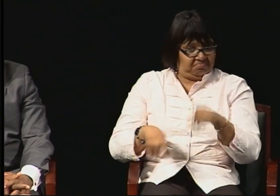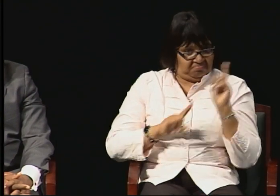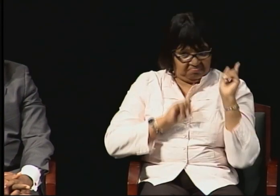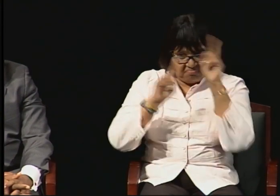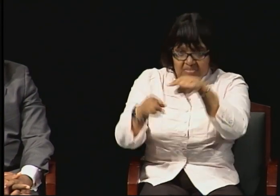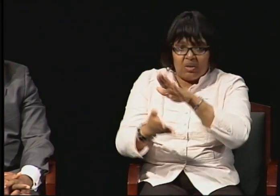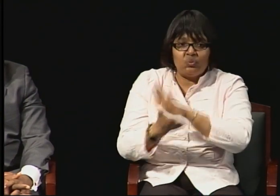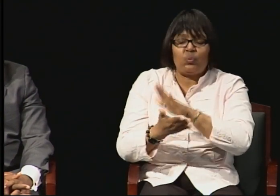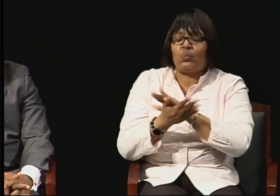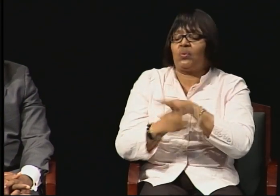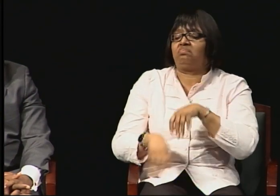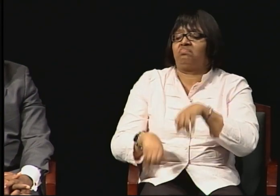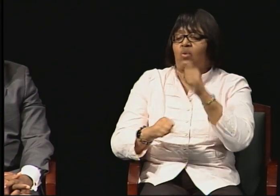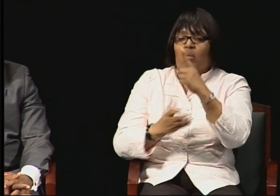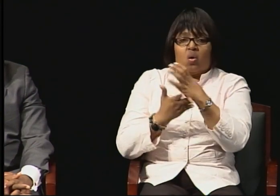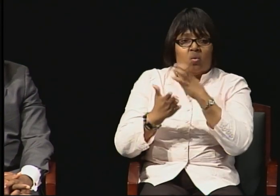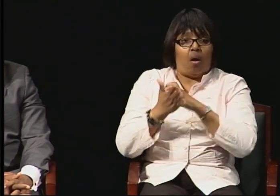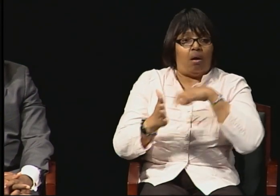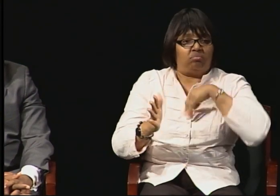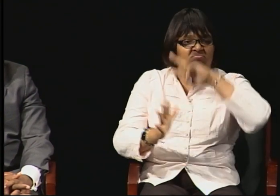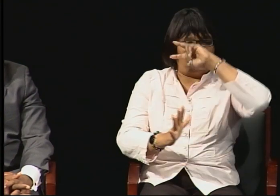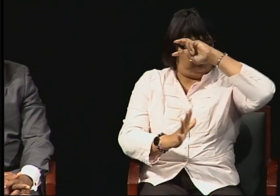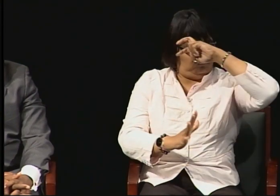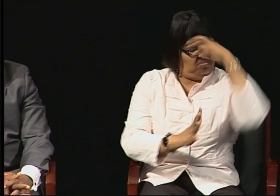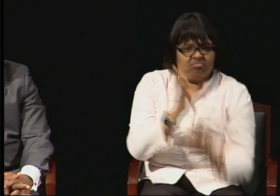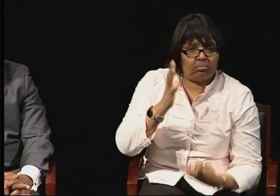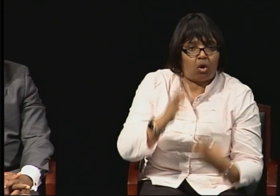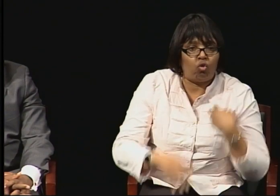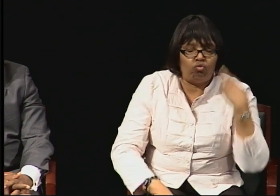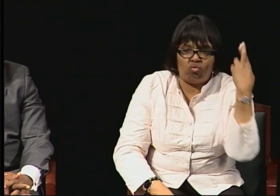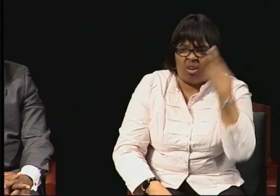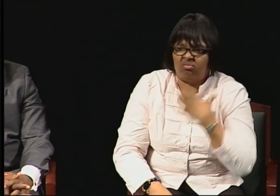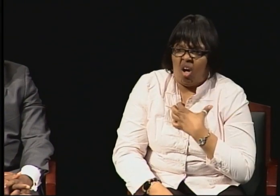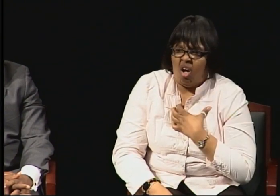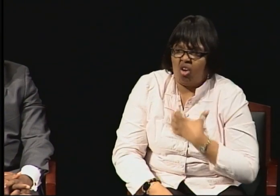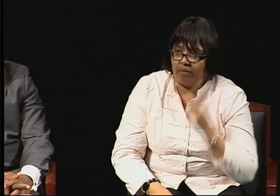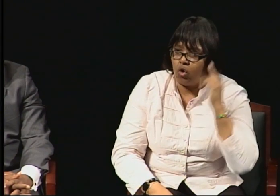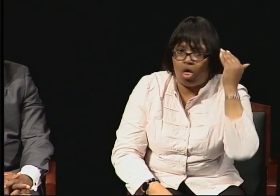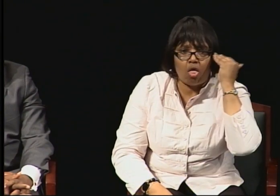that I had a high need for knowledge.